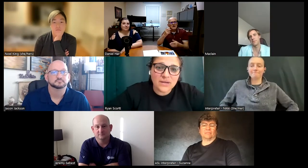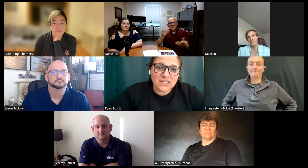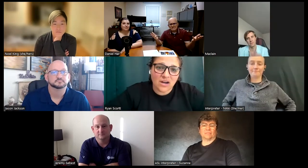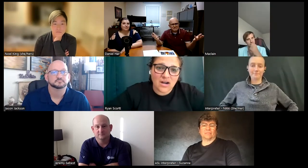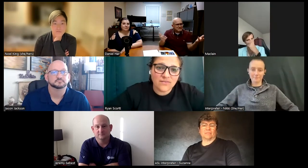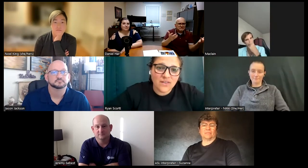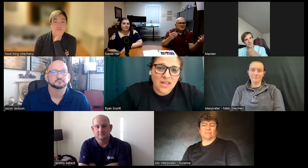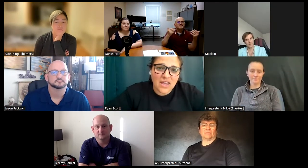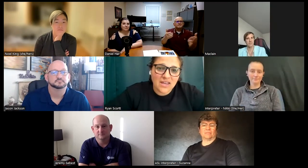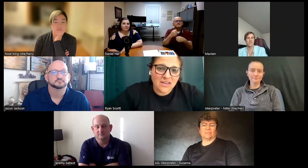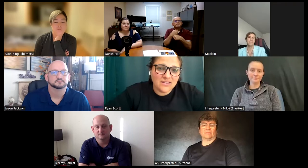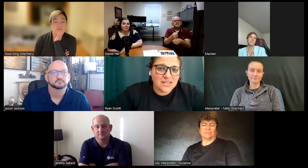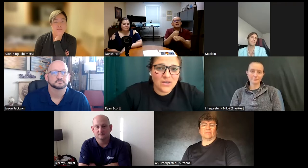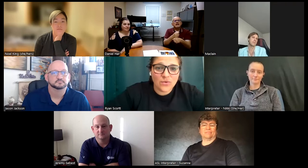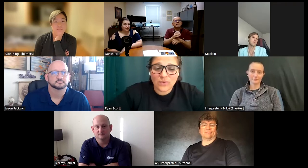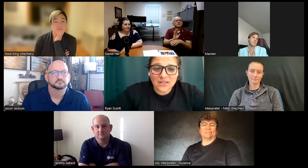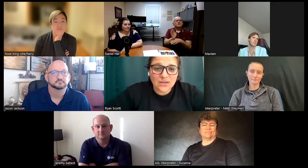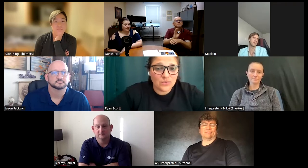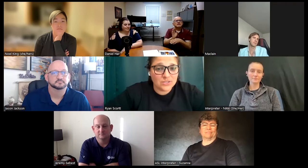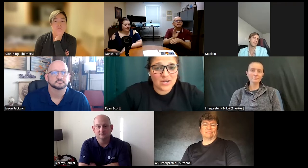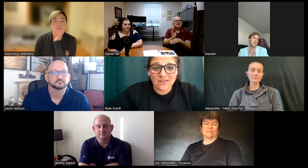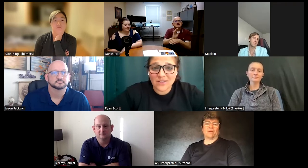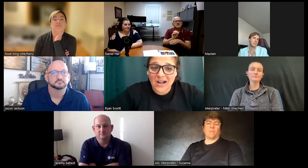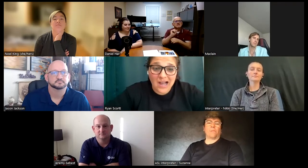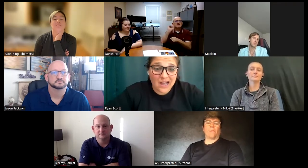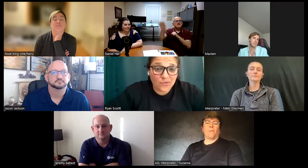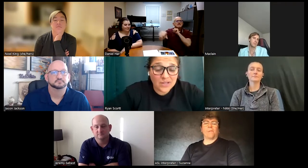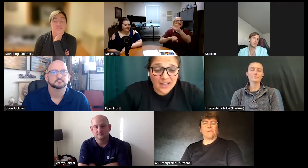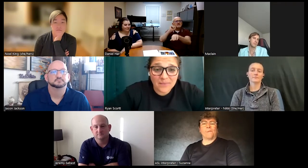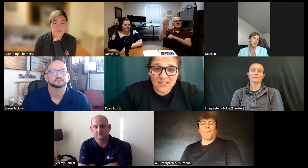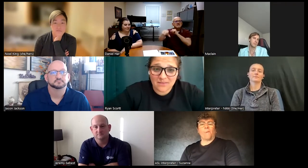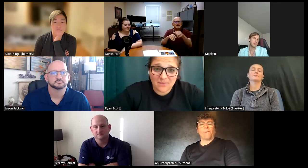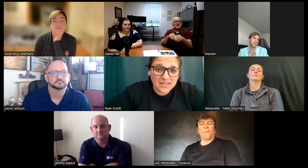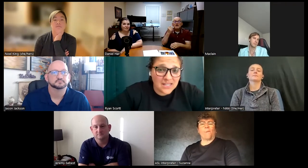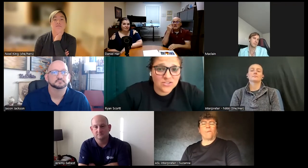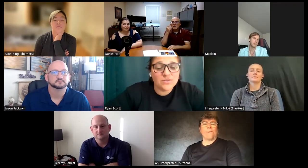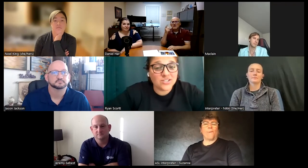off and he really was trying to figure out how can I make some money and so we